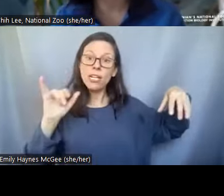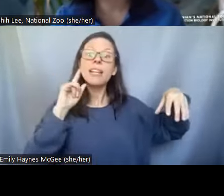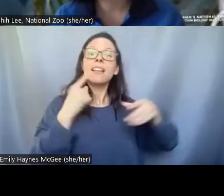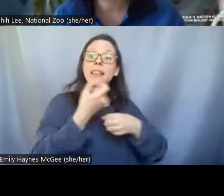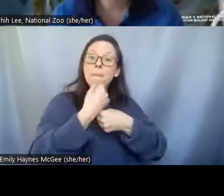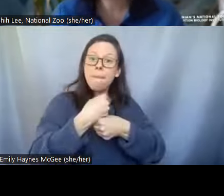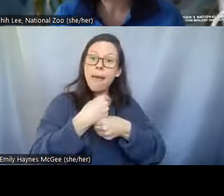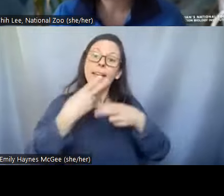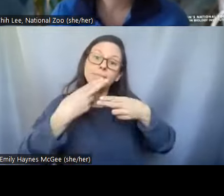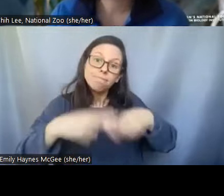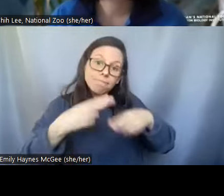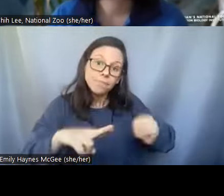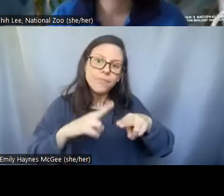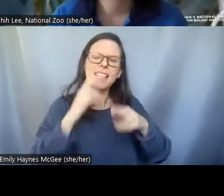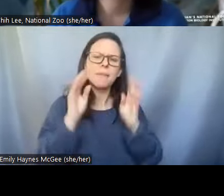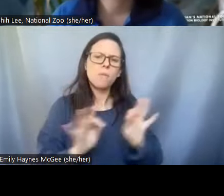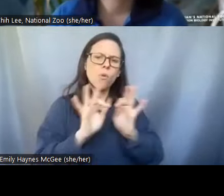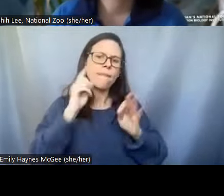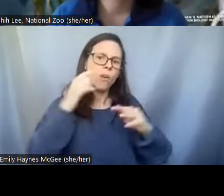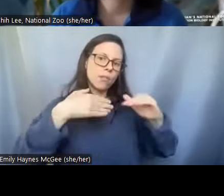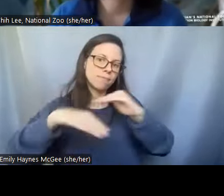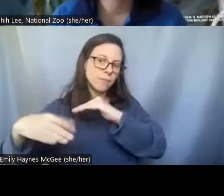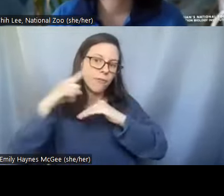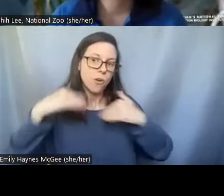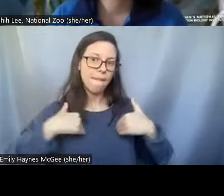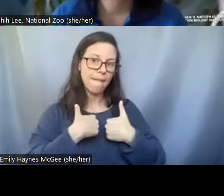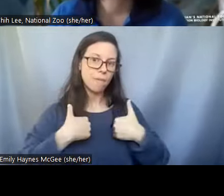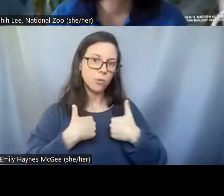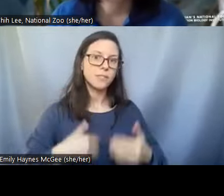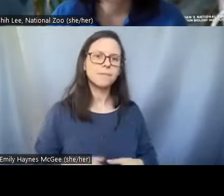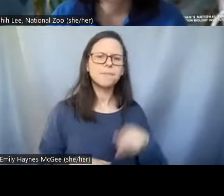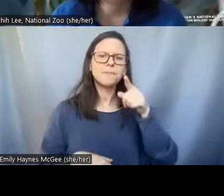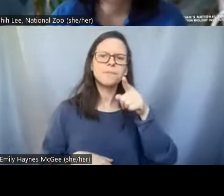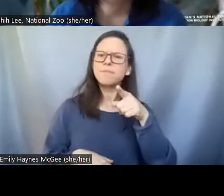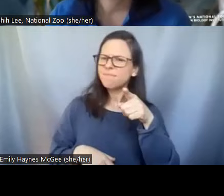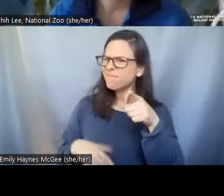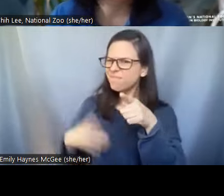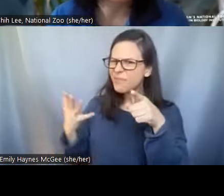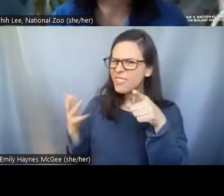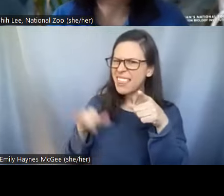Shellie: Fantastic and so what are we looking at here is this through your microscope. >>Pei-Chih: Yeah, so